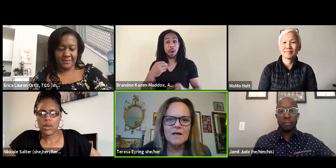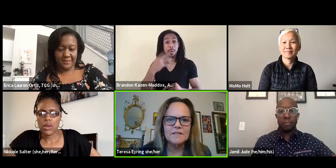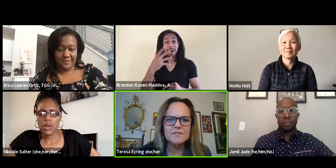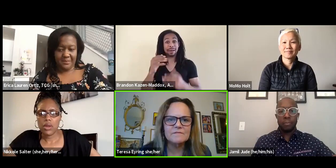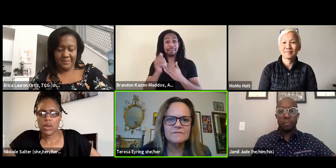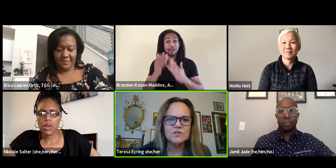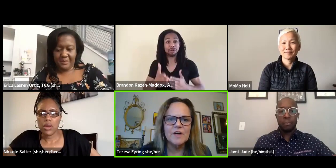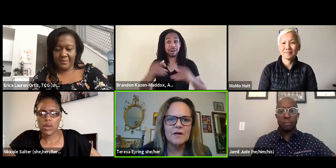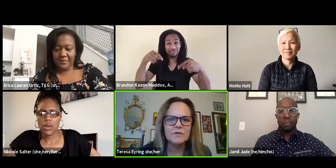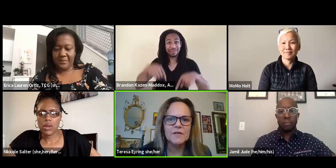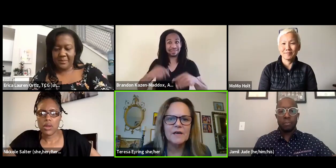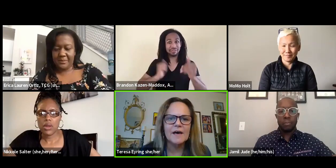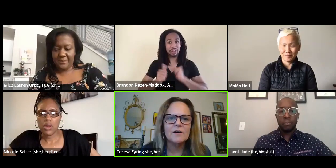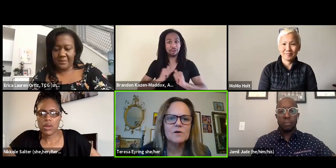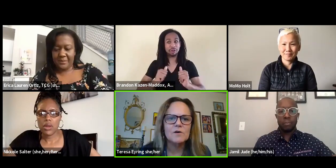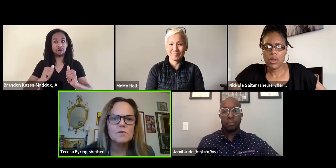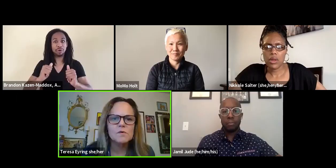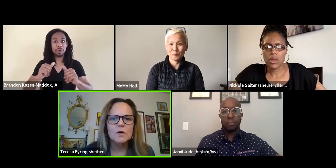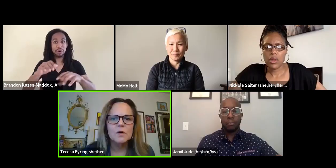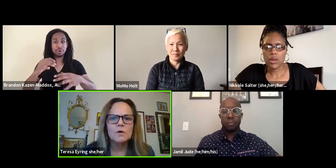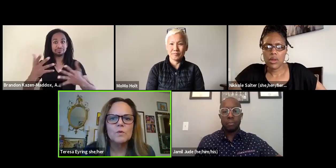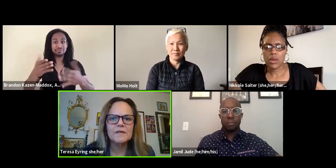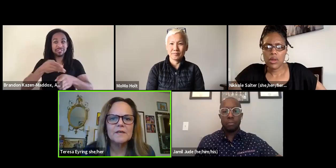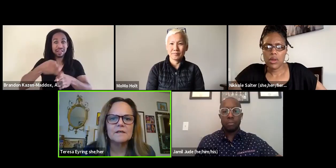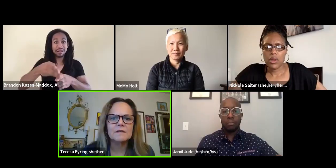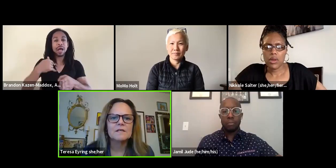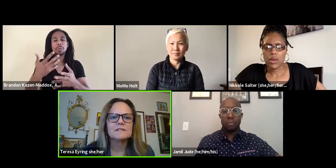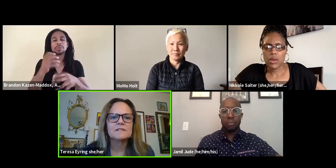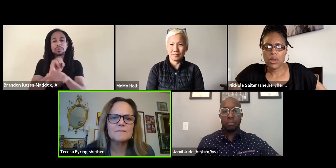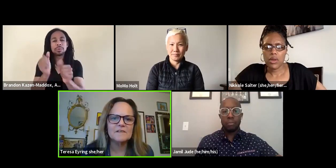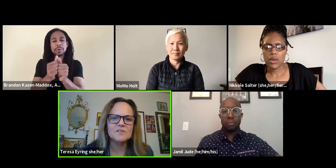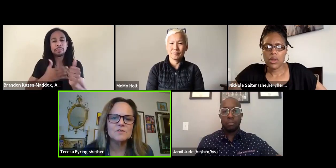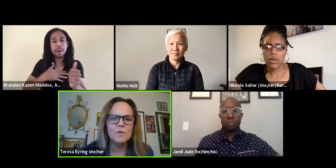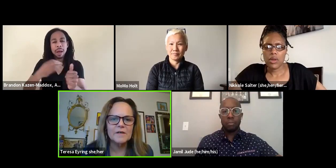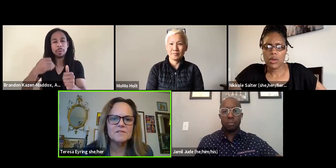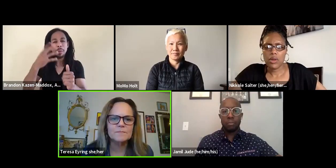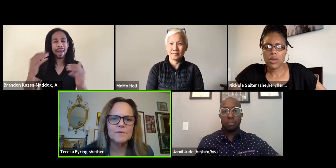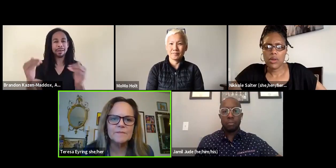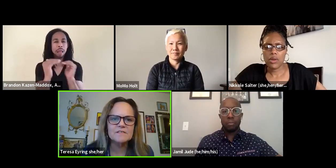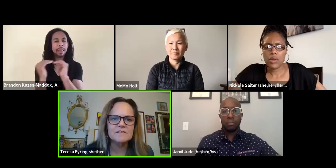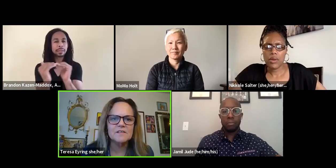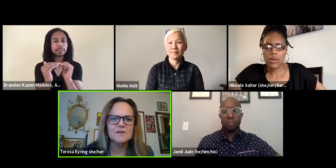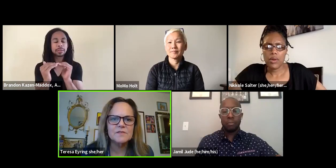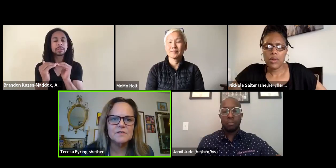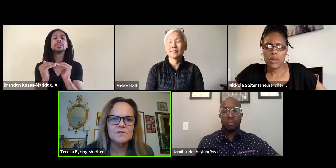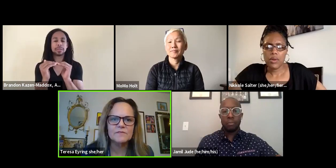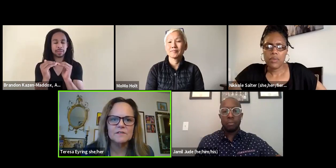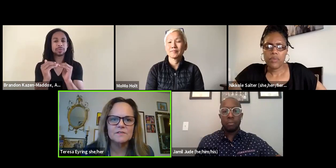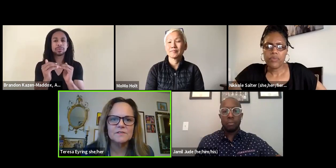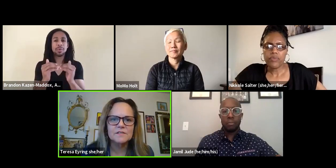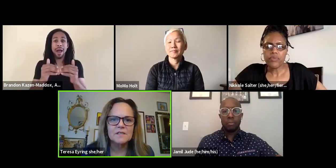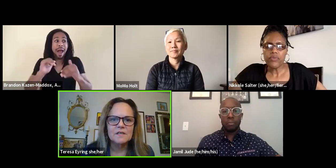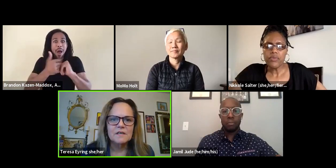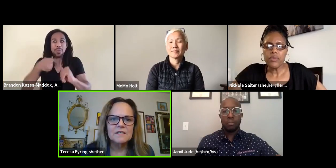with my white colleagues to figure out how we can dismantle white supremacy in our theater field.